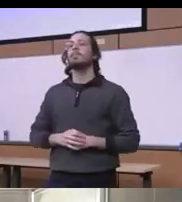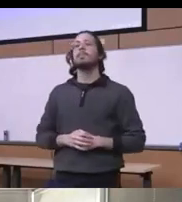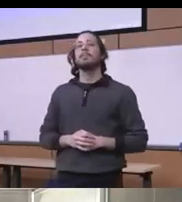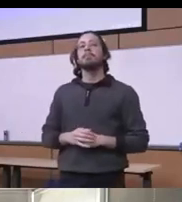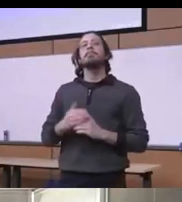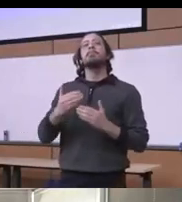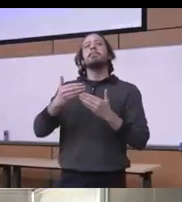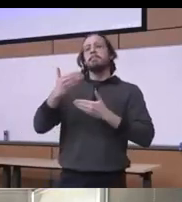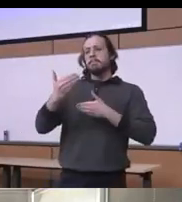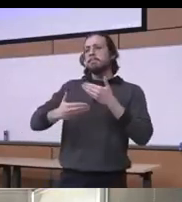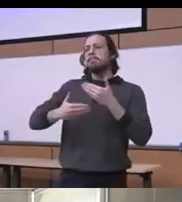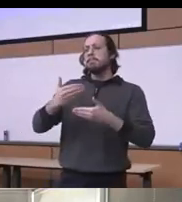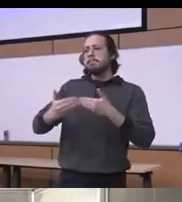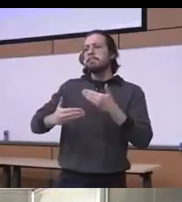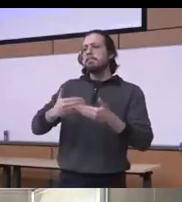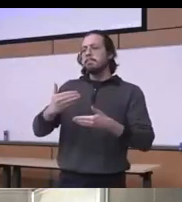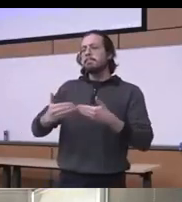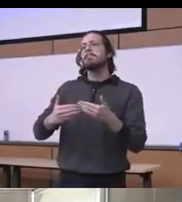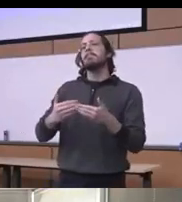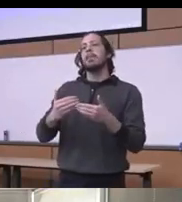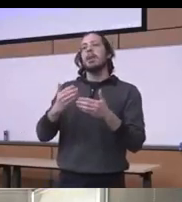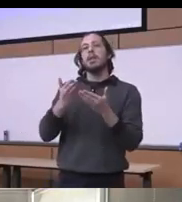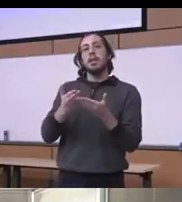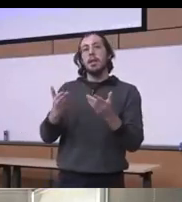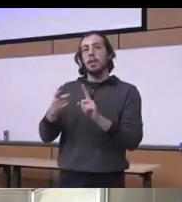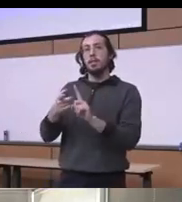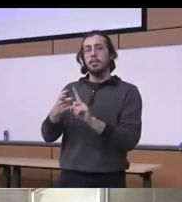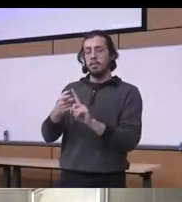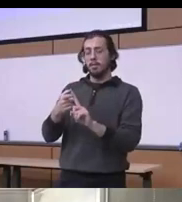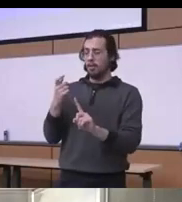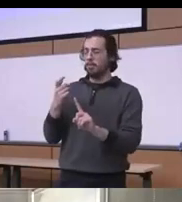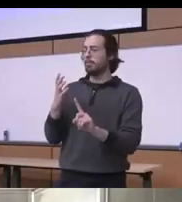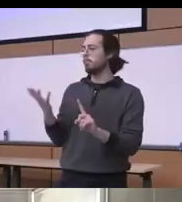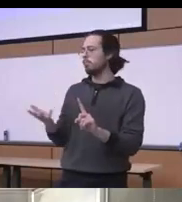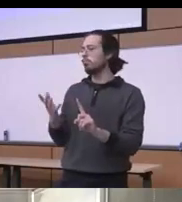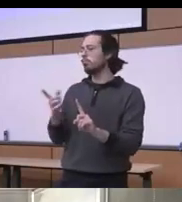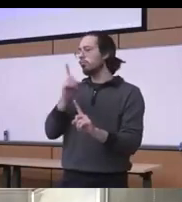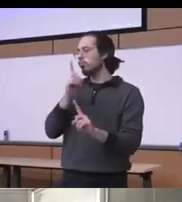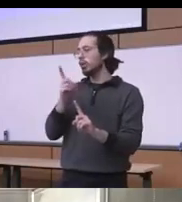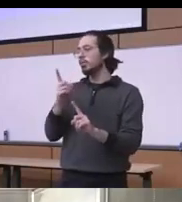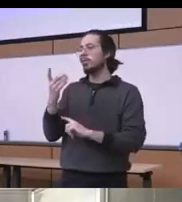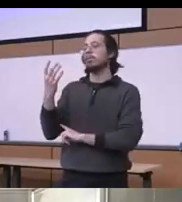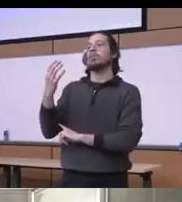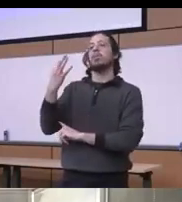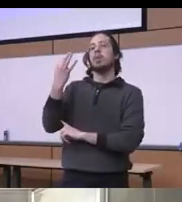evolving you know so we moved from uh really uh the the 1920s you know there was a national